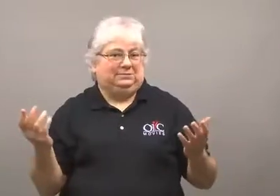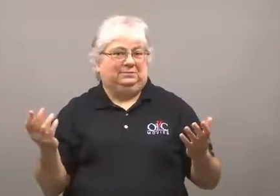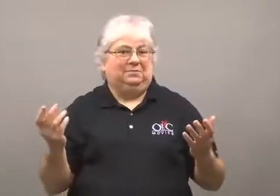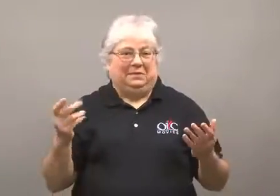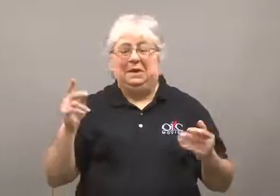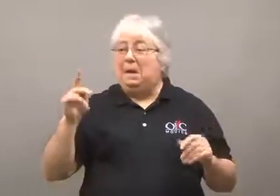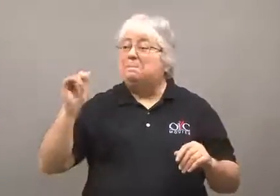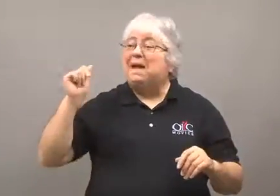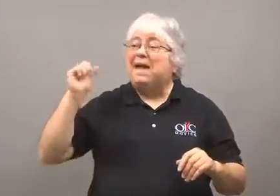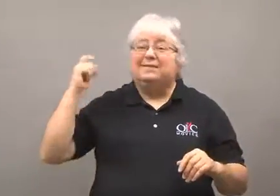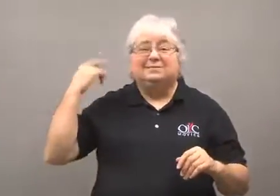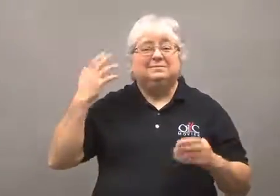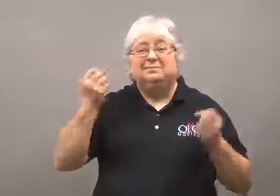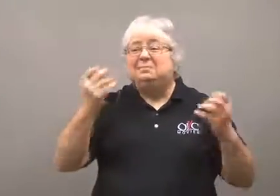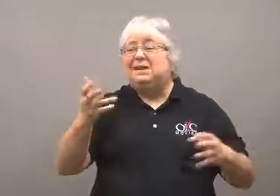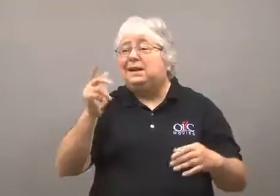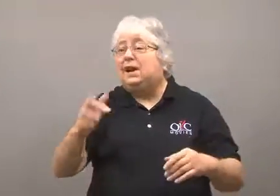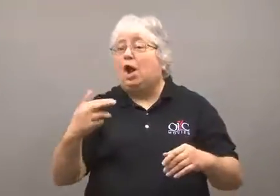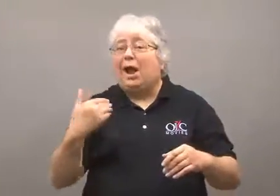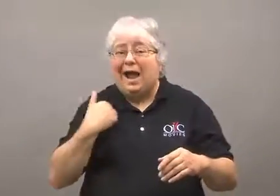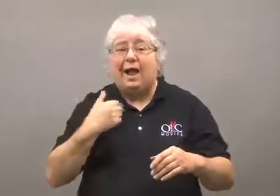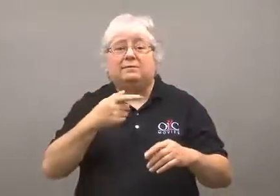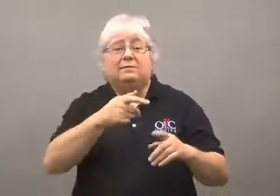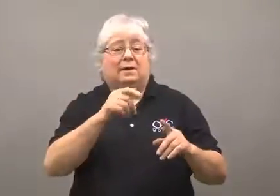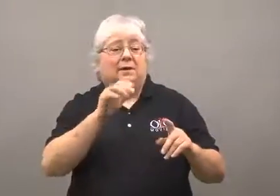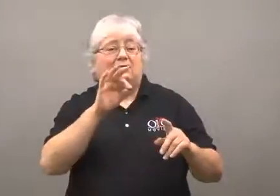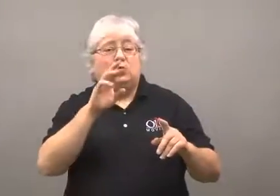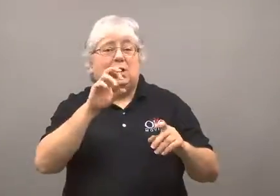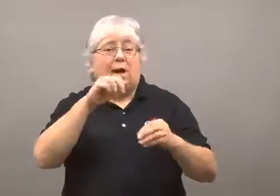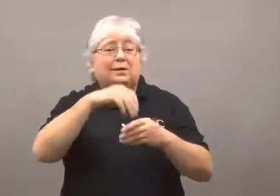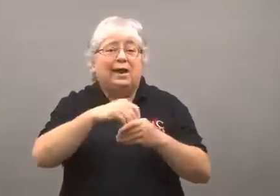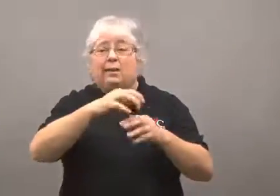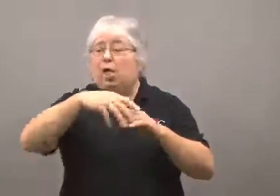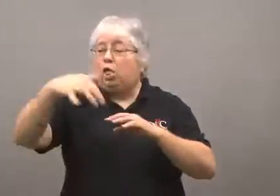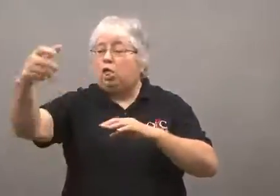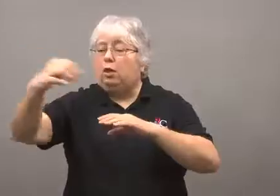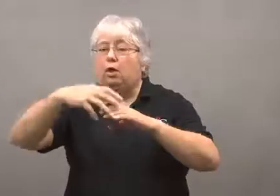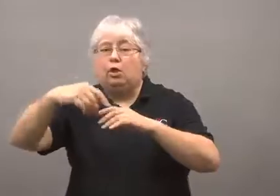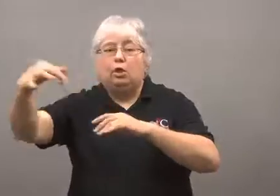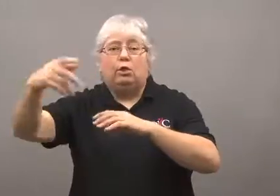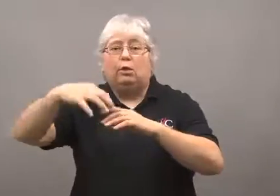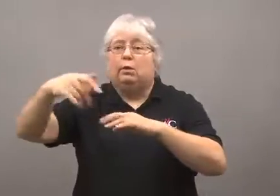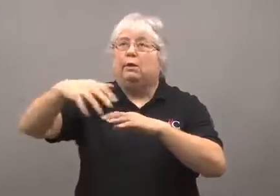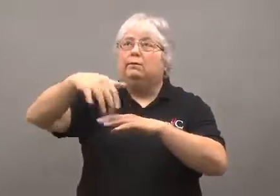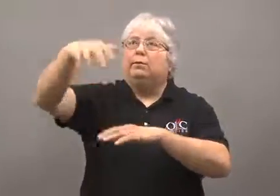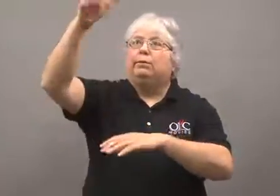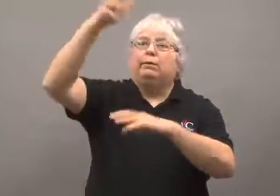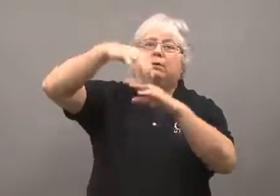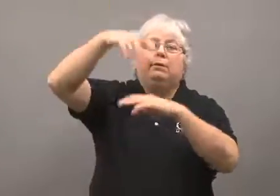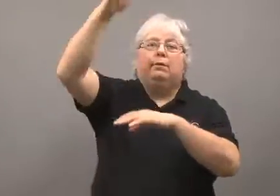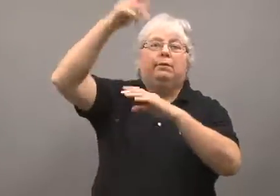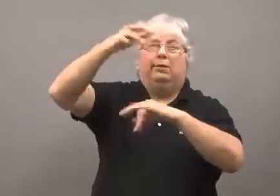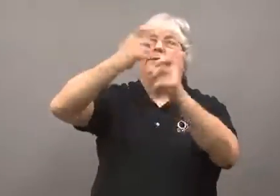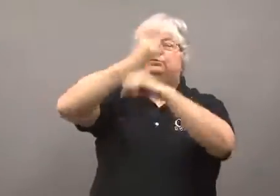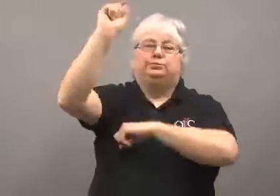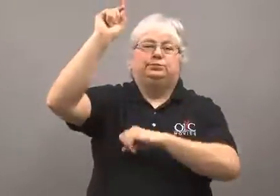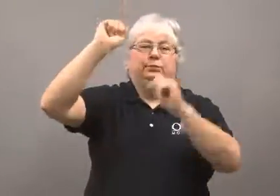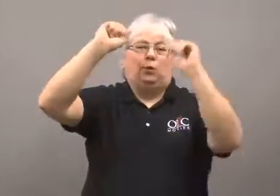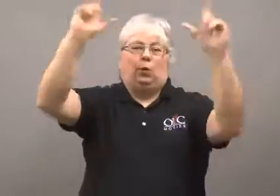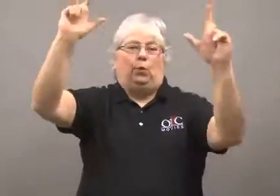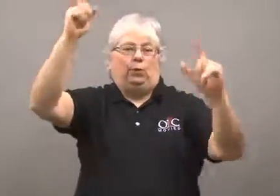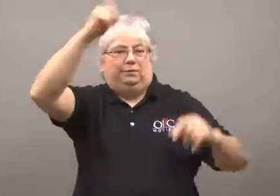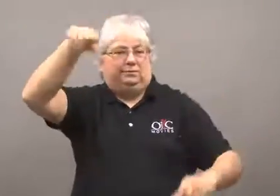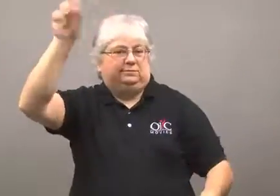Formerly, many cars released this gas, which then made this hole in the ozone.